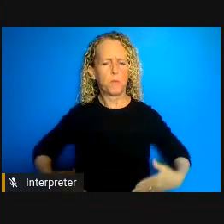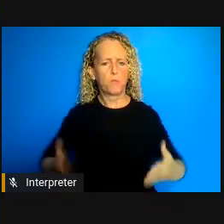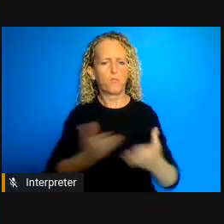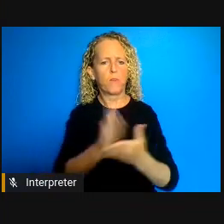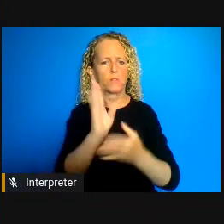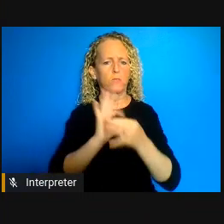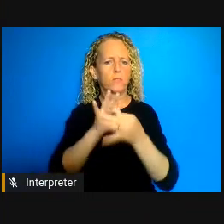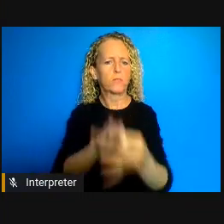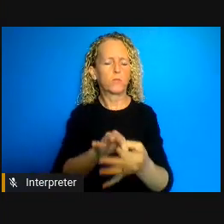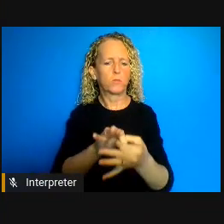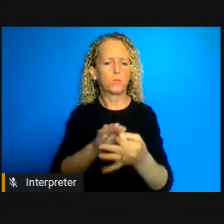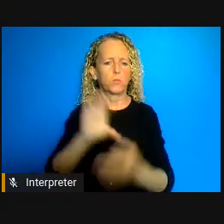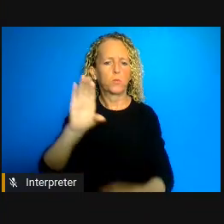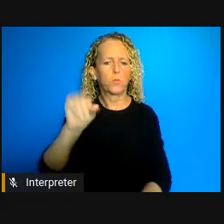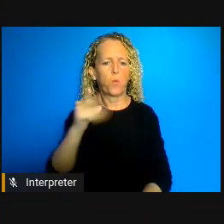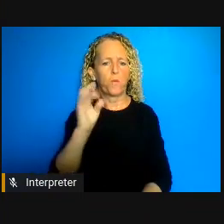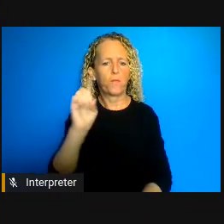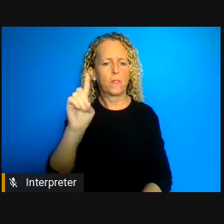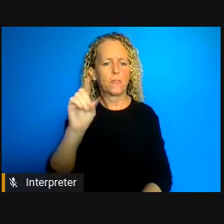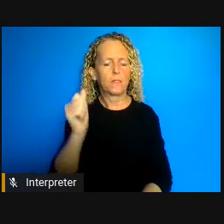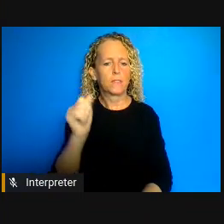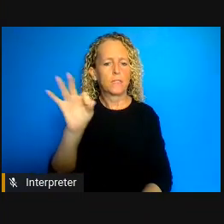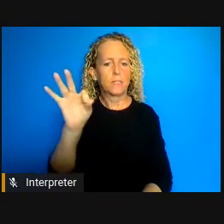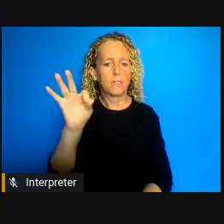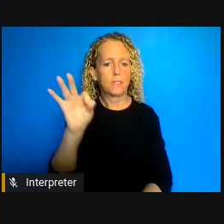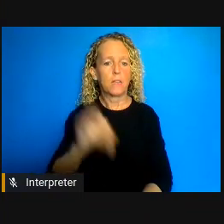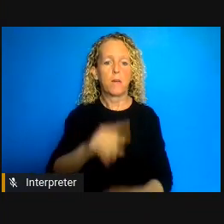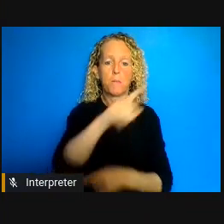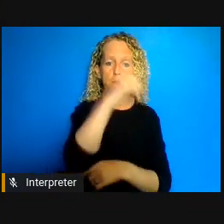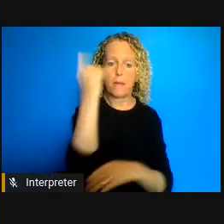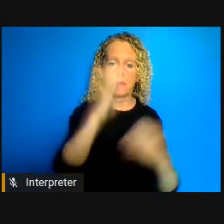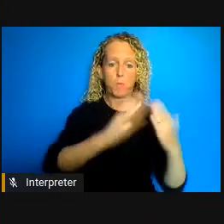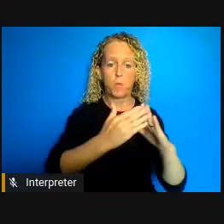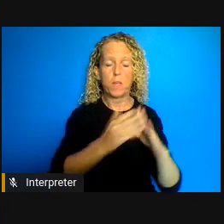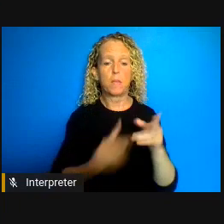in the black communities, persons living with disabilities and homeless